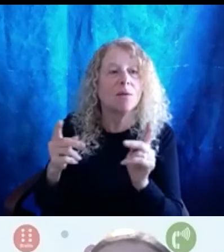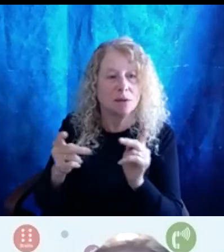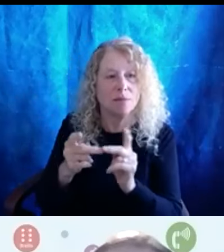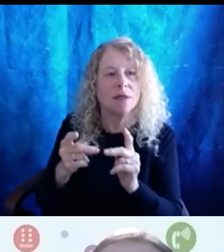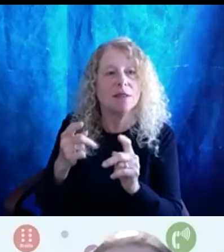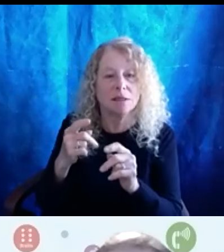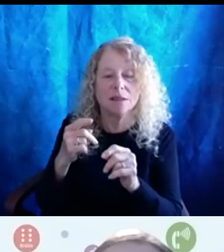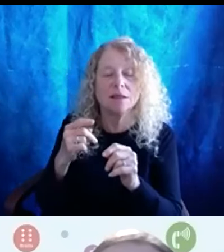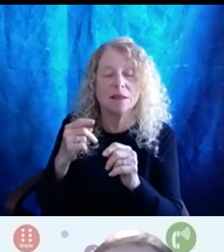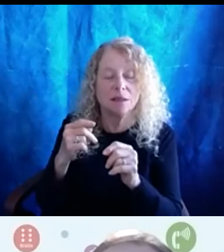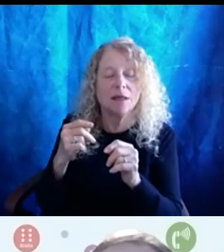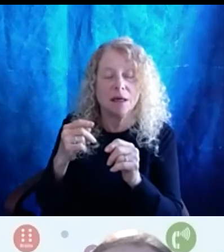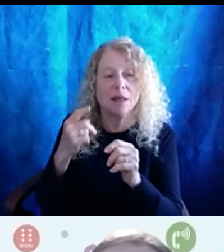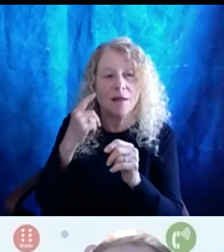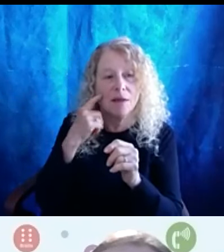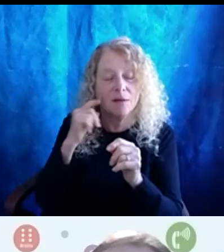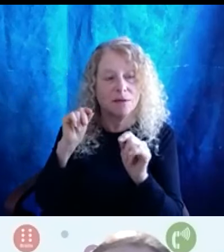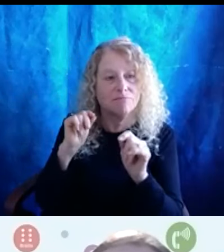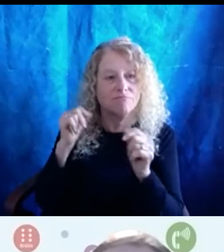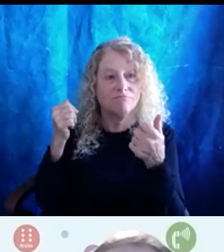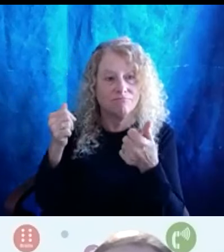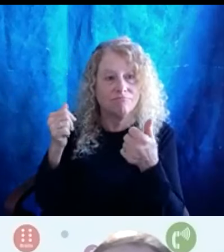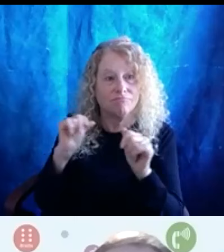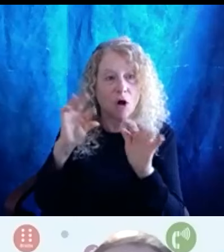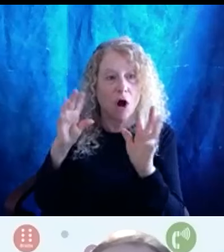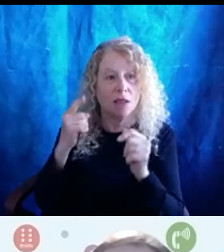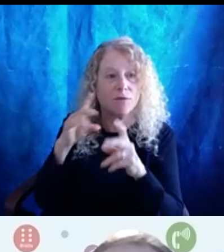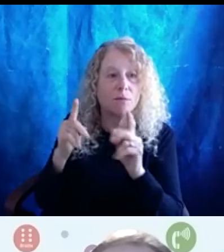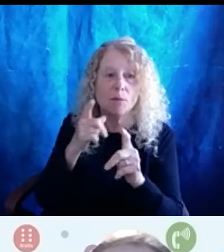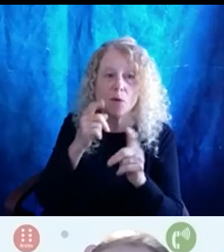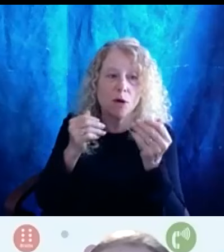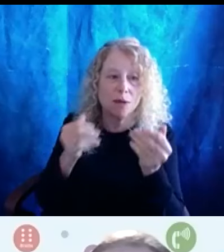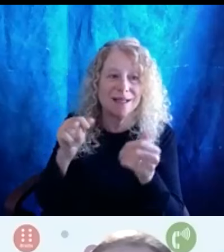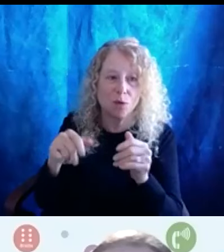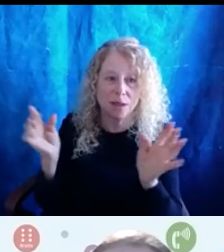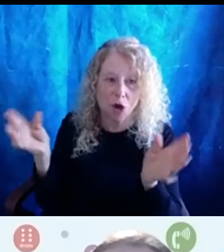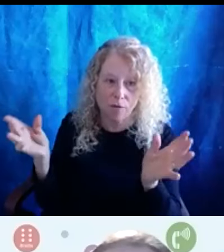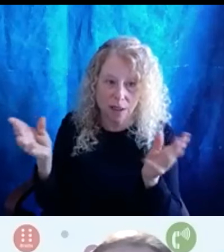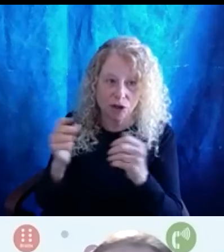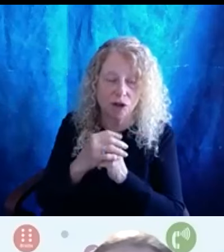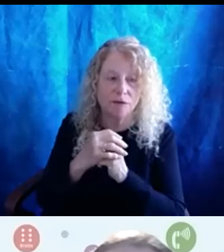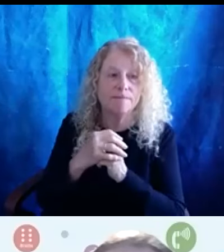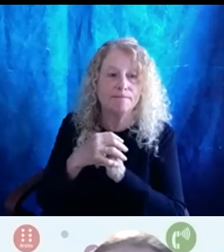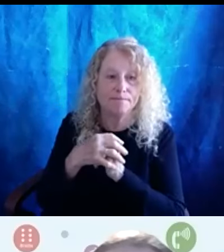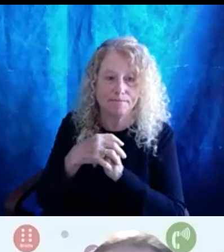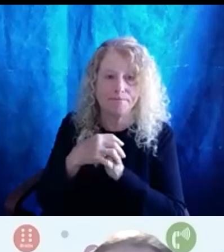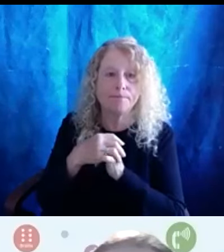think is awesome for for folks that want to continue this conversation. Sorry Aaron,